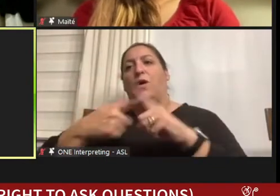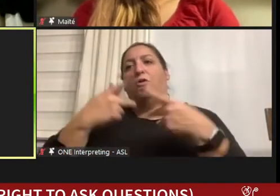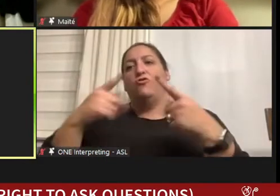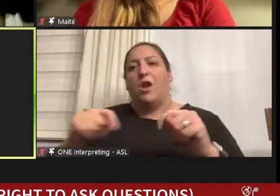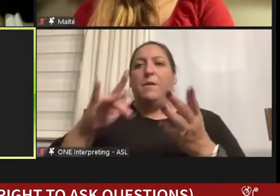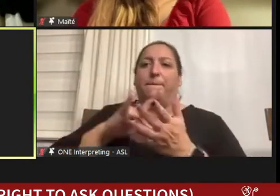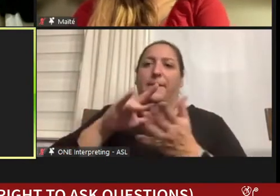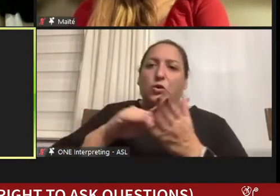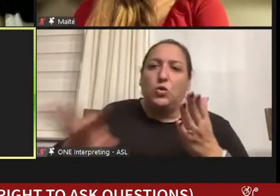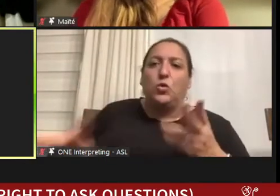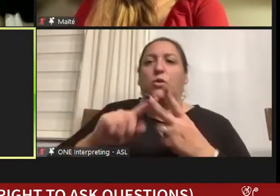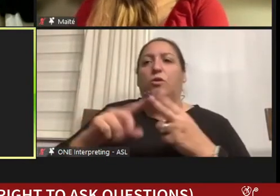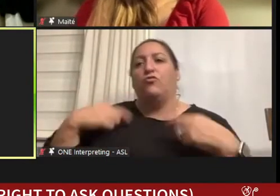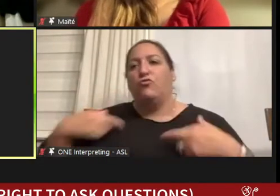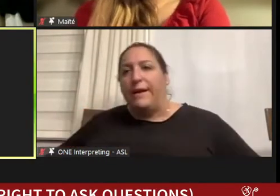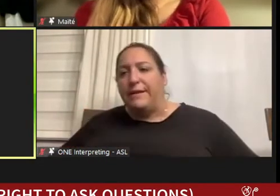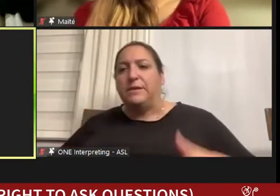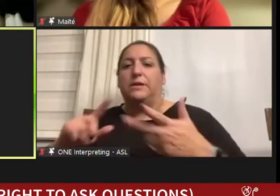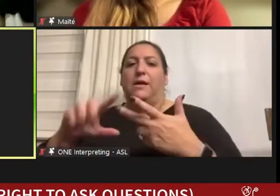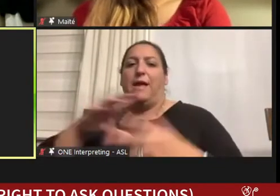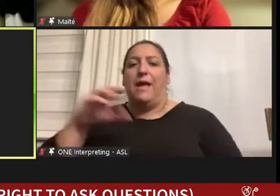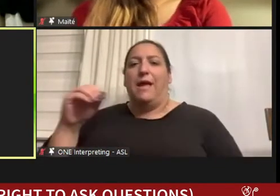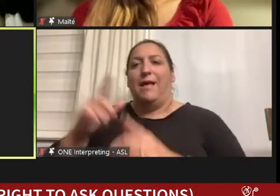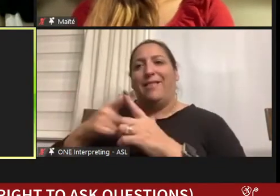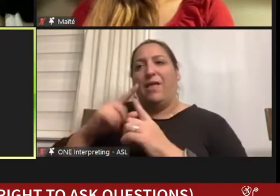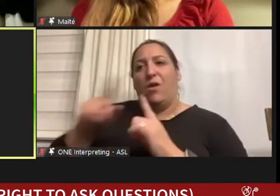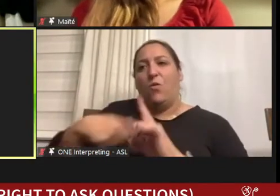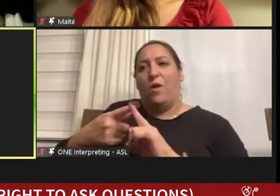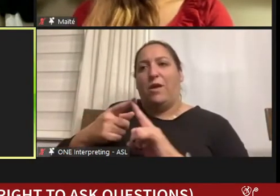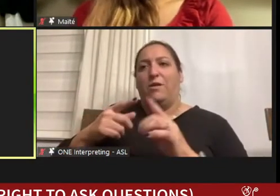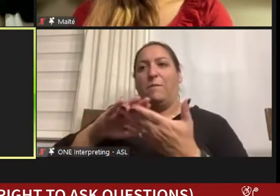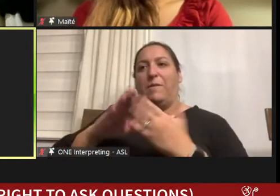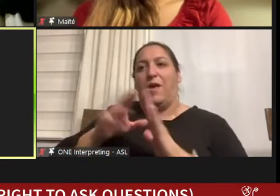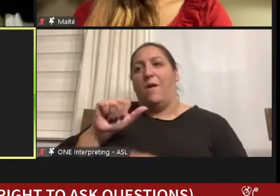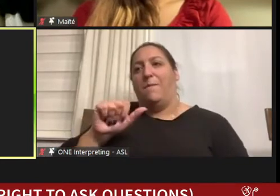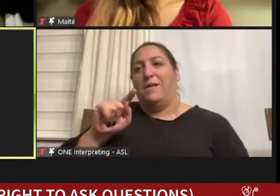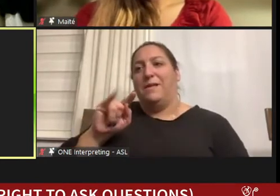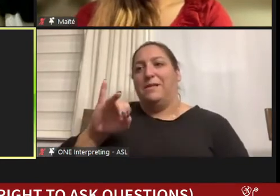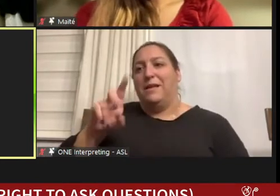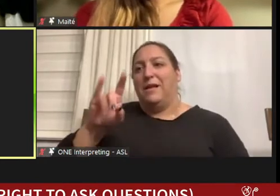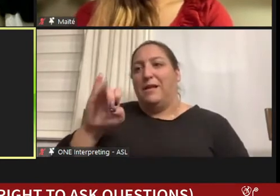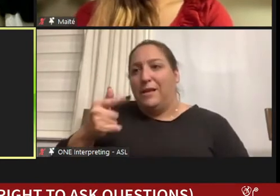be a resident, and then once you are attending, then these are all different phases – different